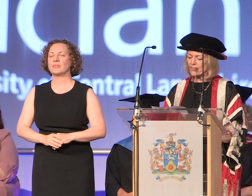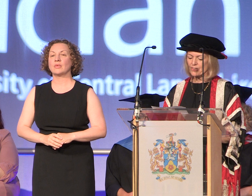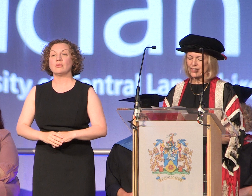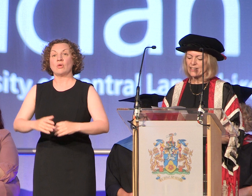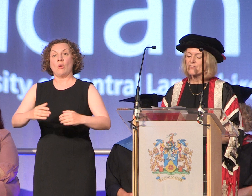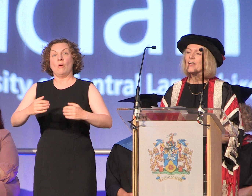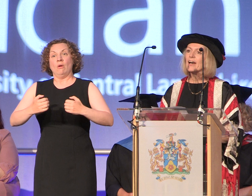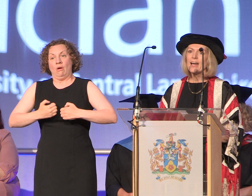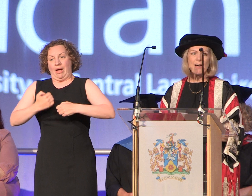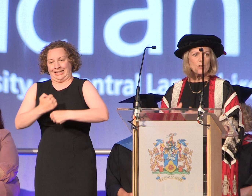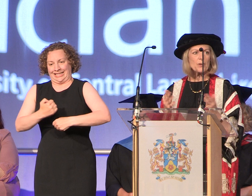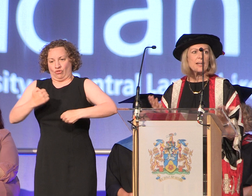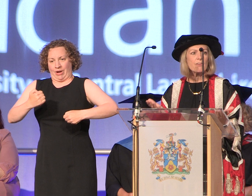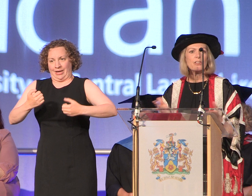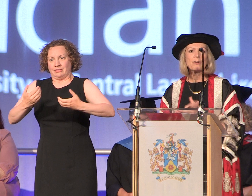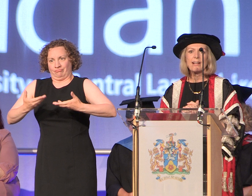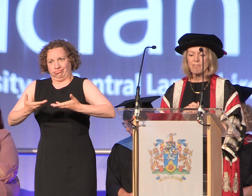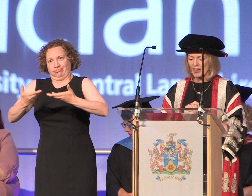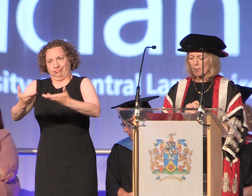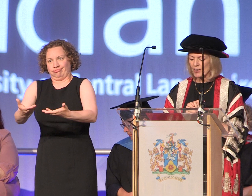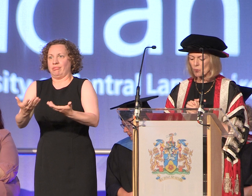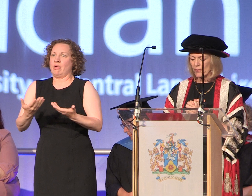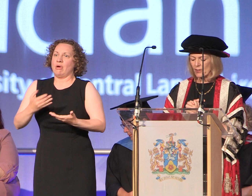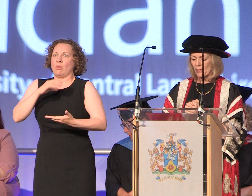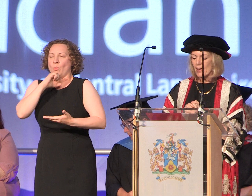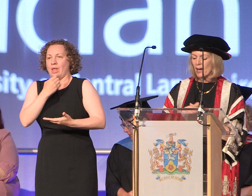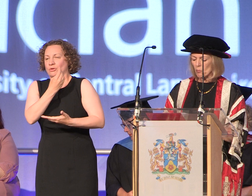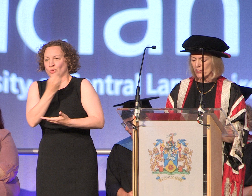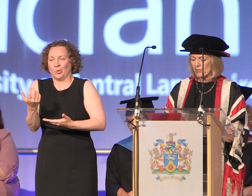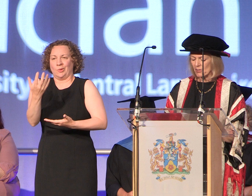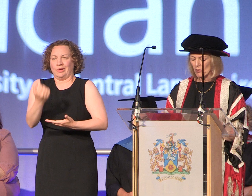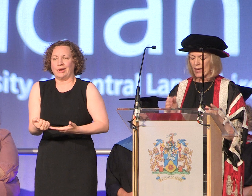our degrees and everyone here at UCLan celebrates with you and wishes you every